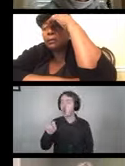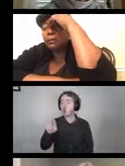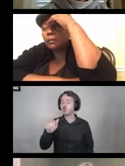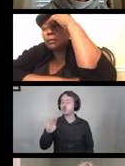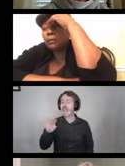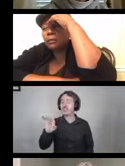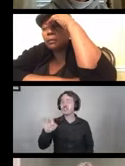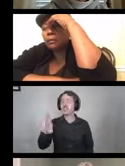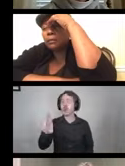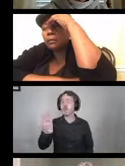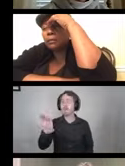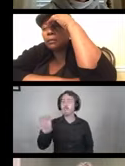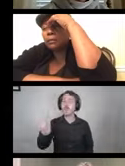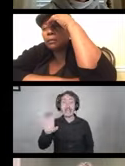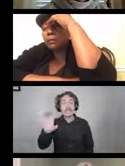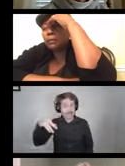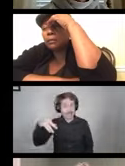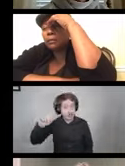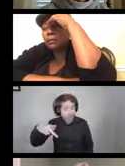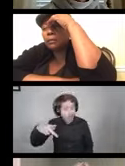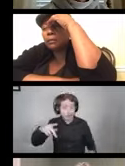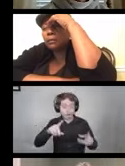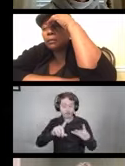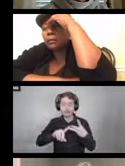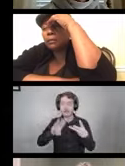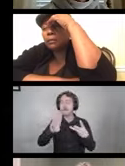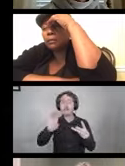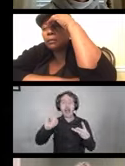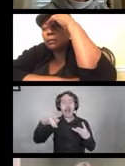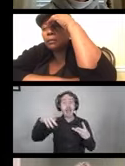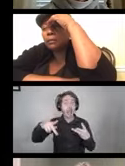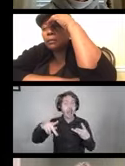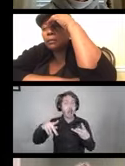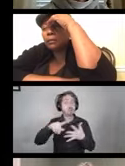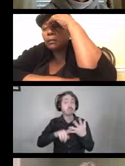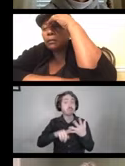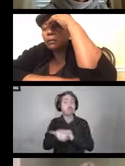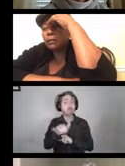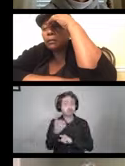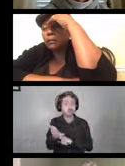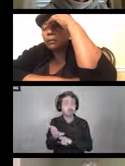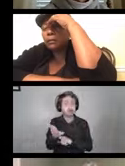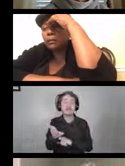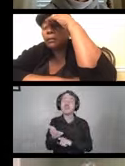C-pap devices and hospital beds.